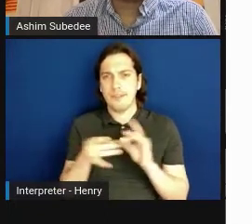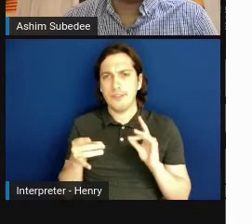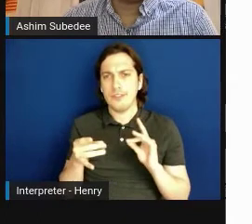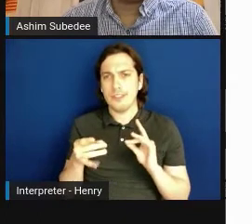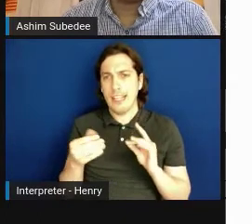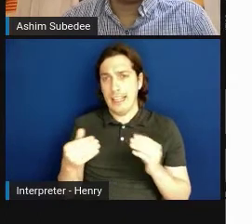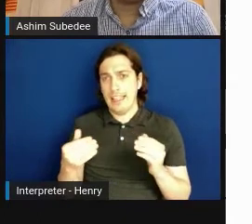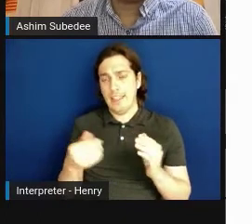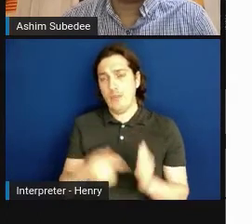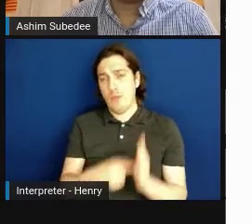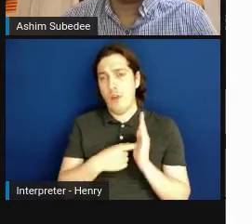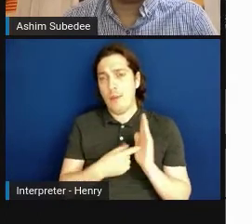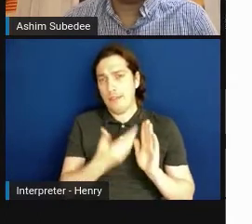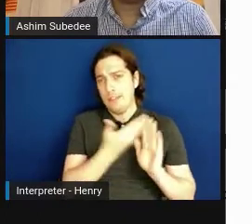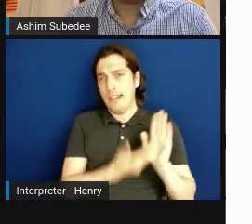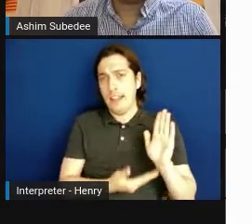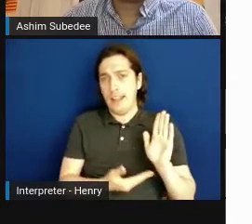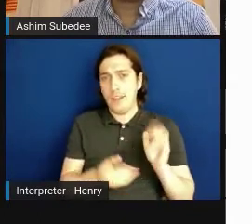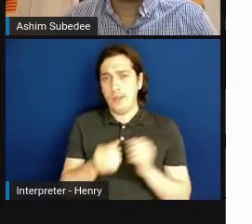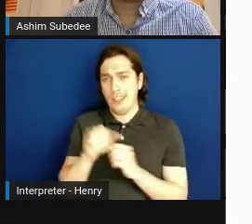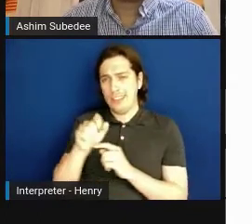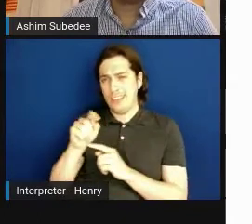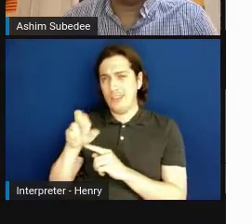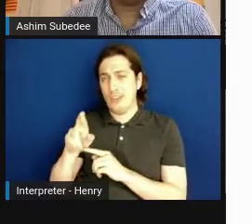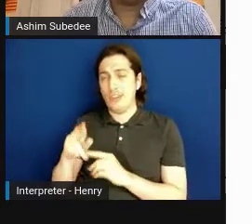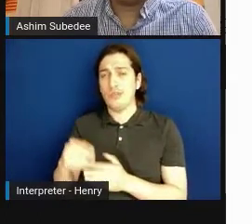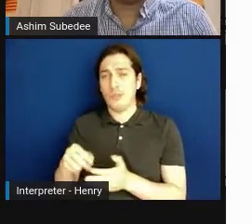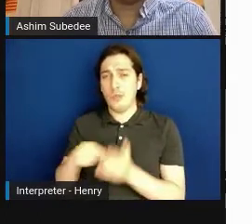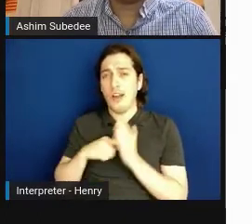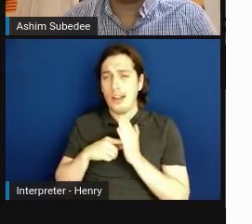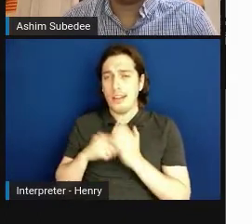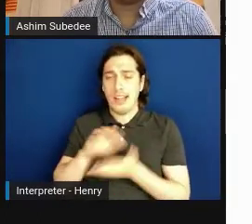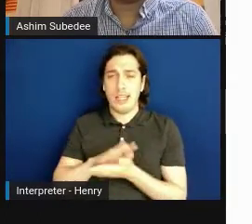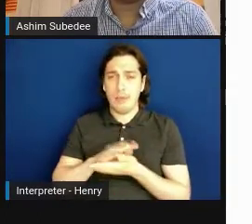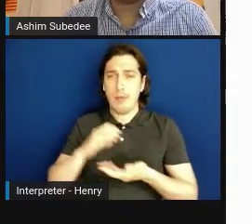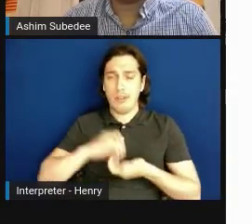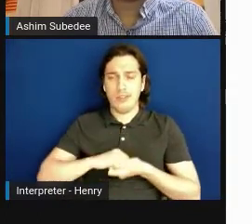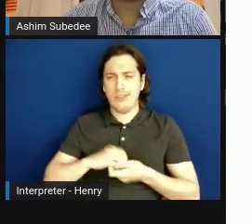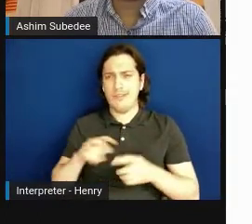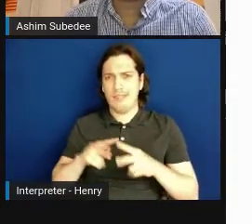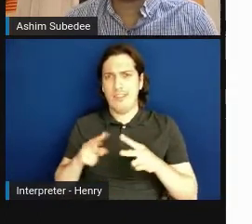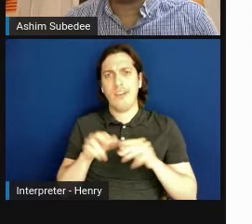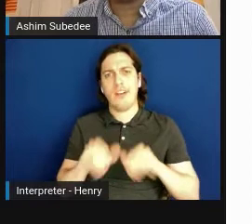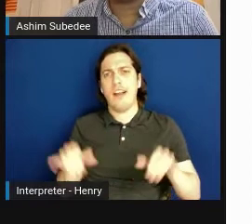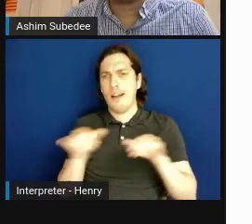so with STTR since you're required, academic partnerships are very common with SBIR and STTR, and it's not just SBIR/STTR.